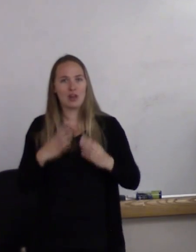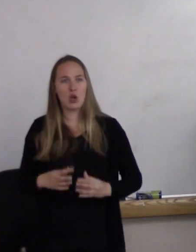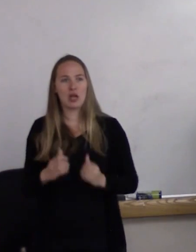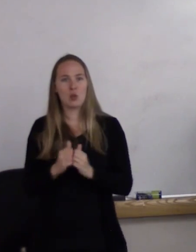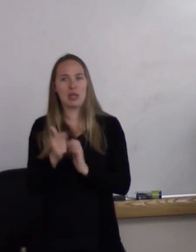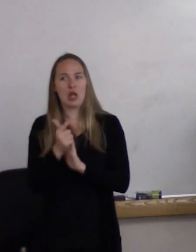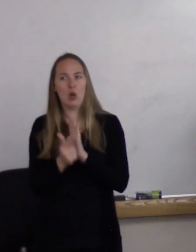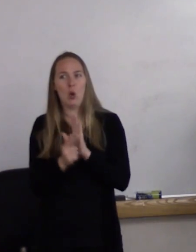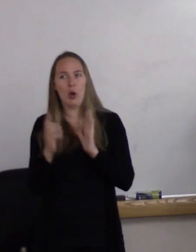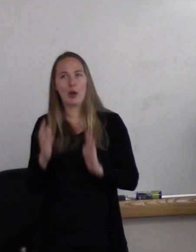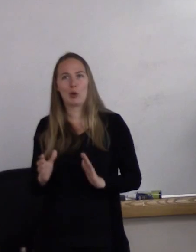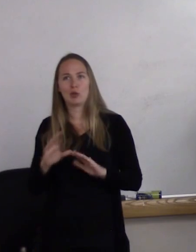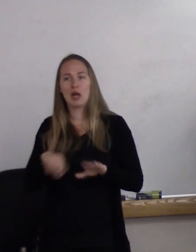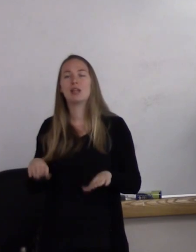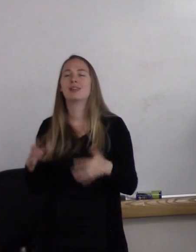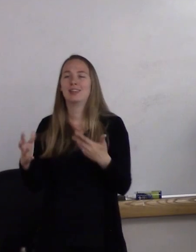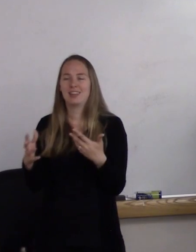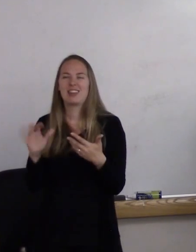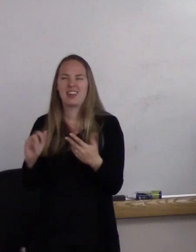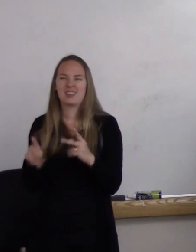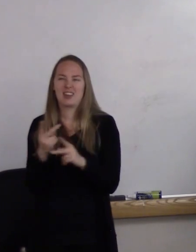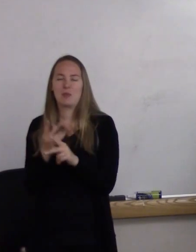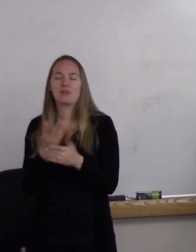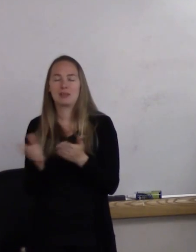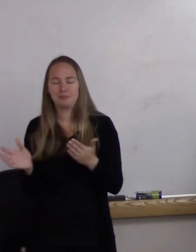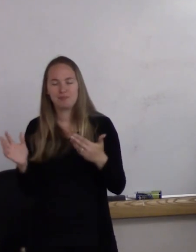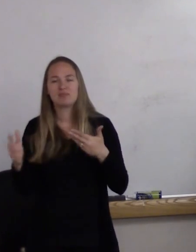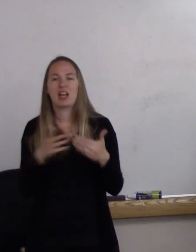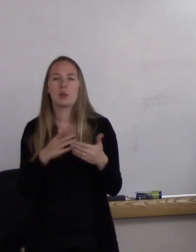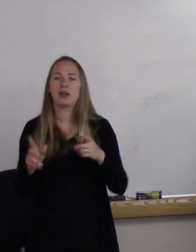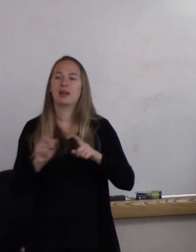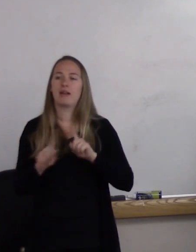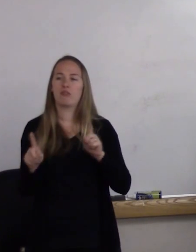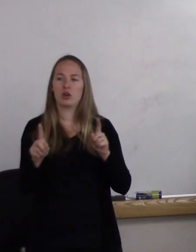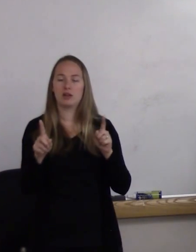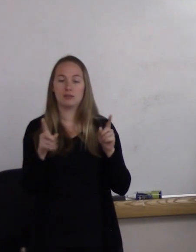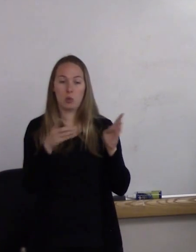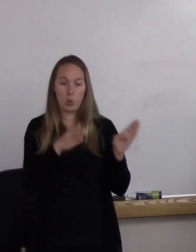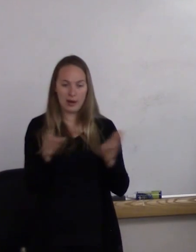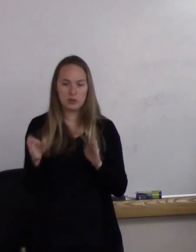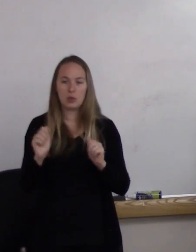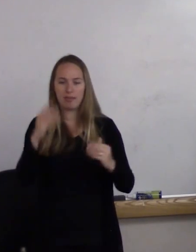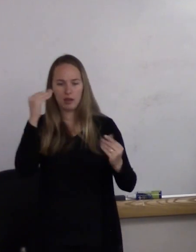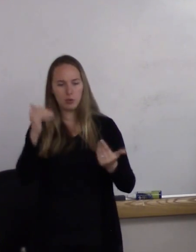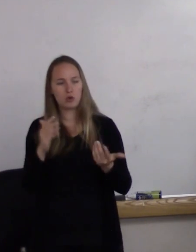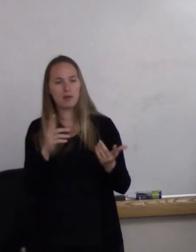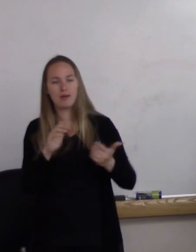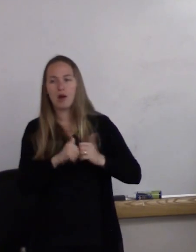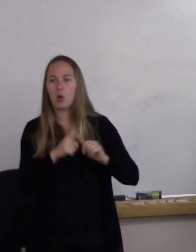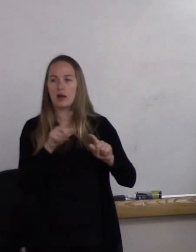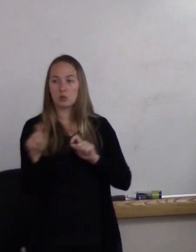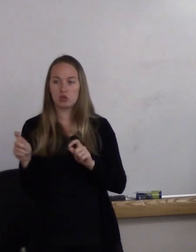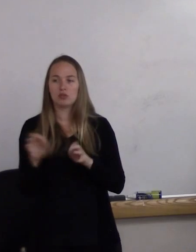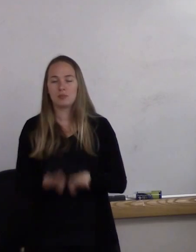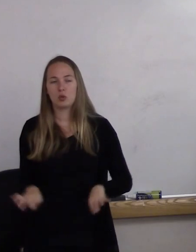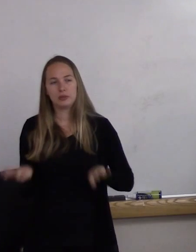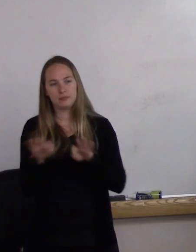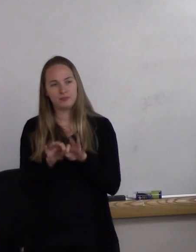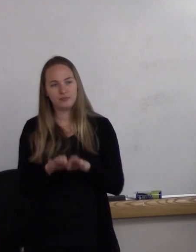Those kinds of things. So just different ways to think about how you ask questions are important.